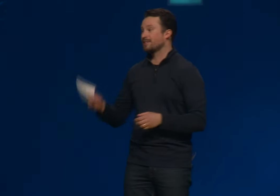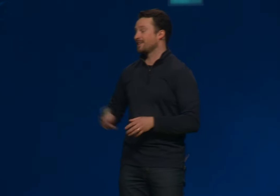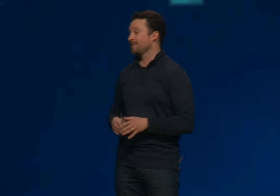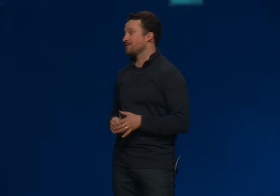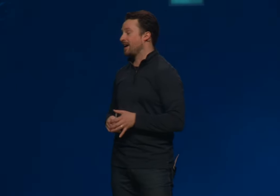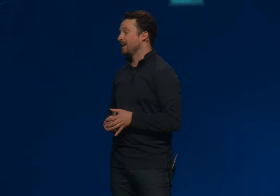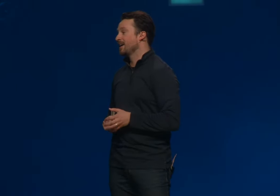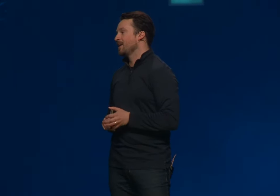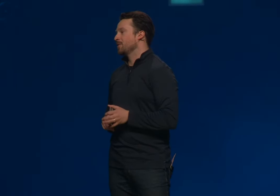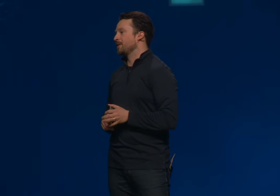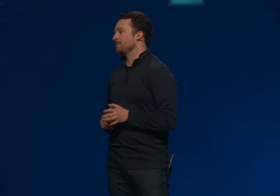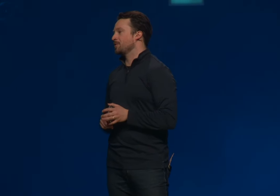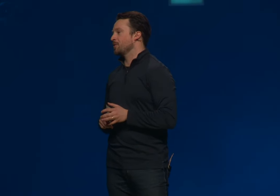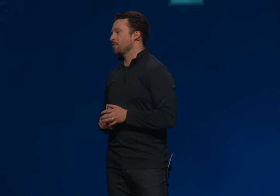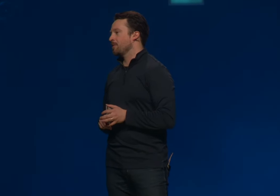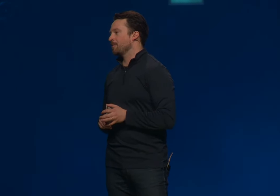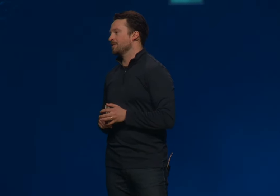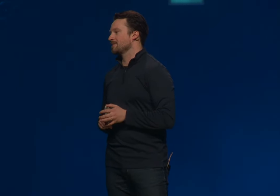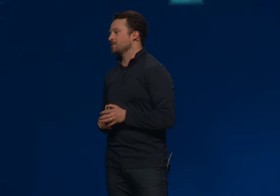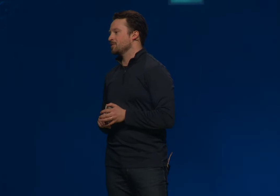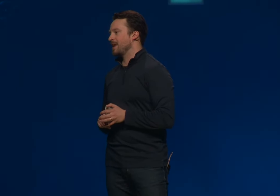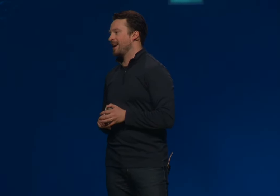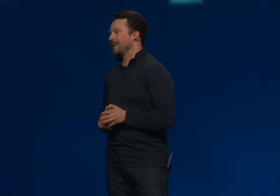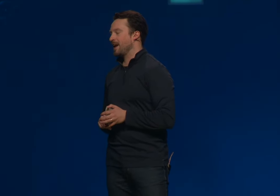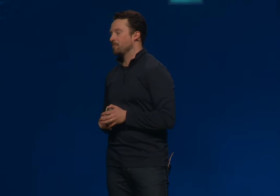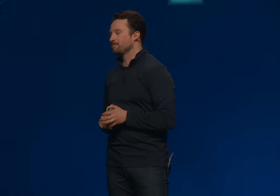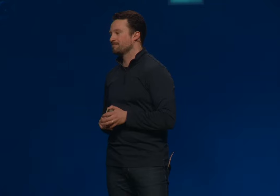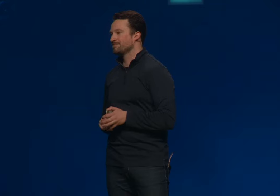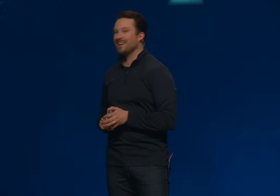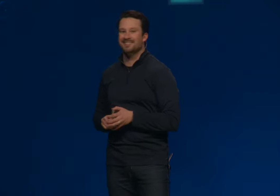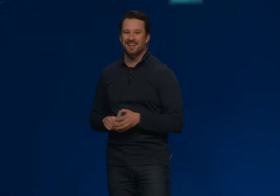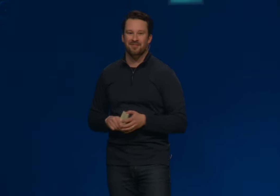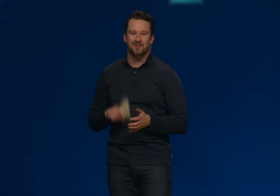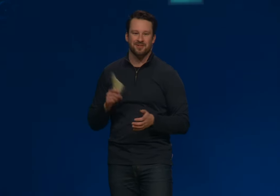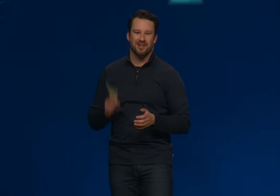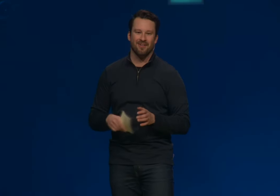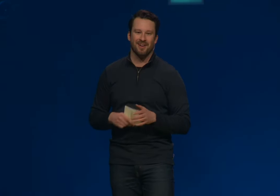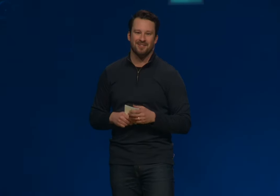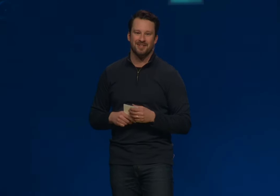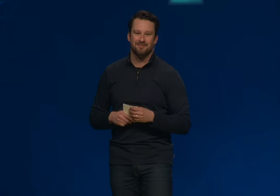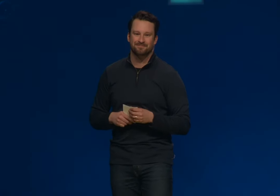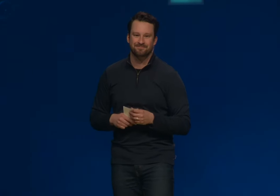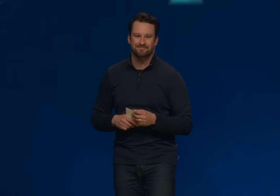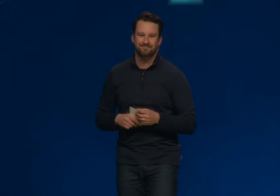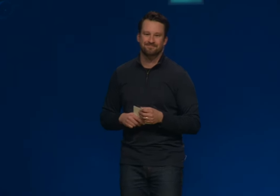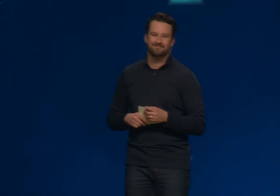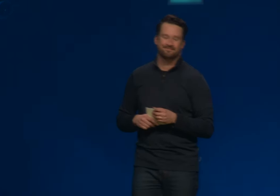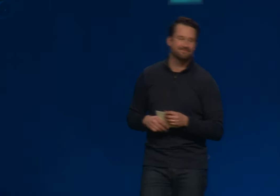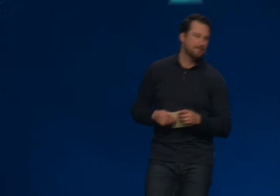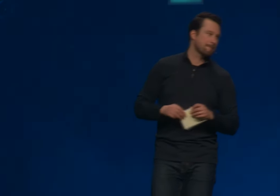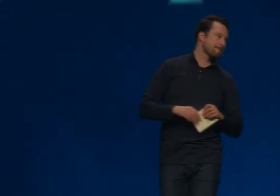like to give today, we'll give you a moment to do that now. Thanks again for your generosity.